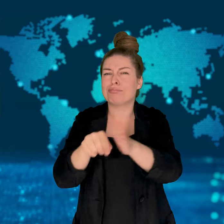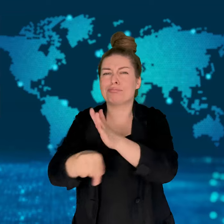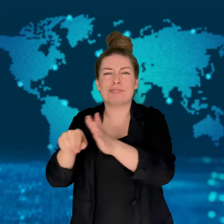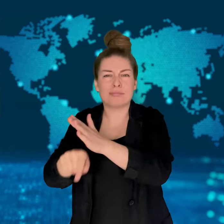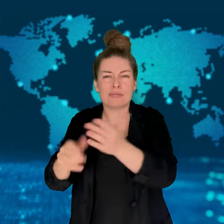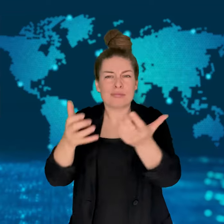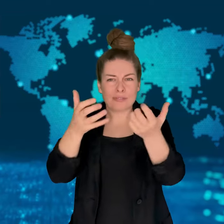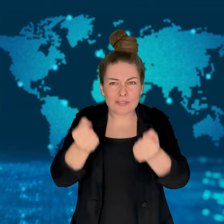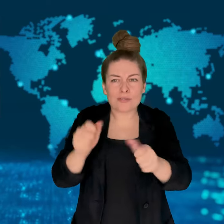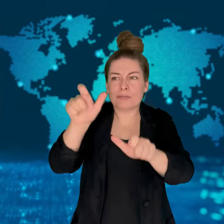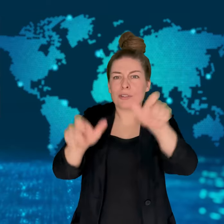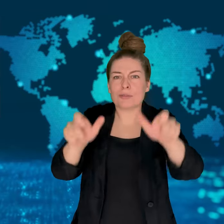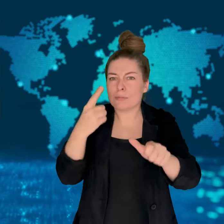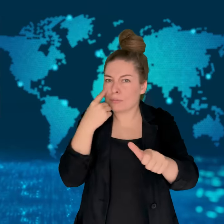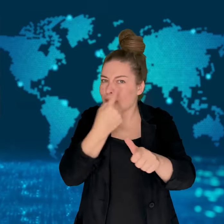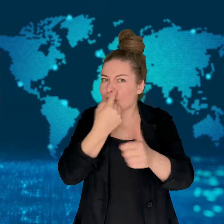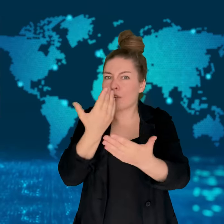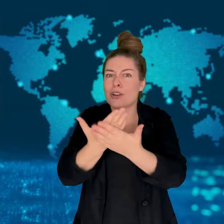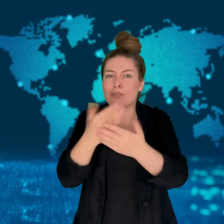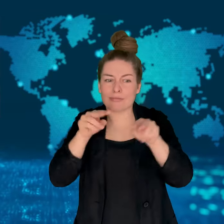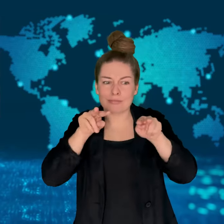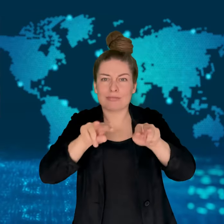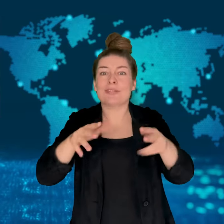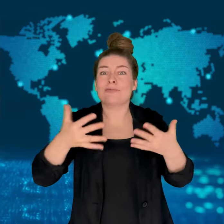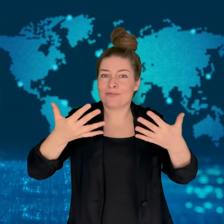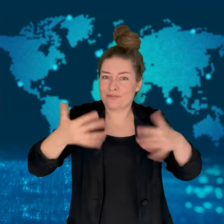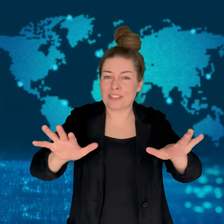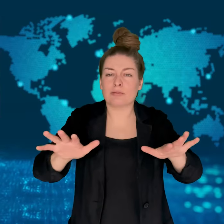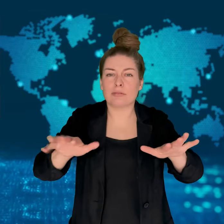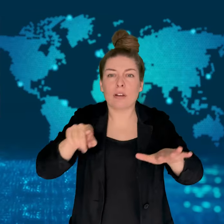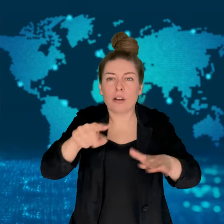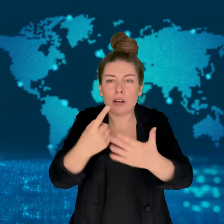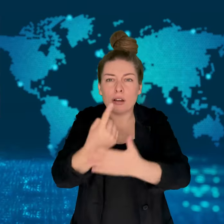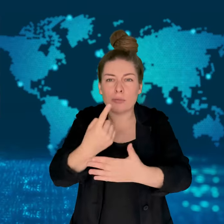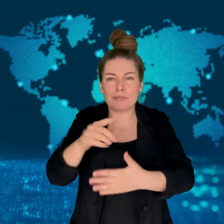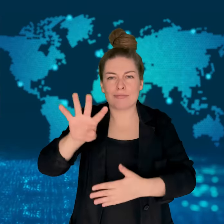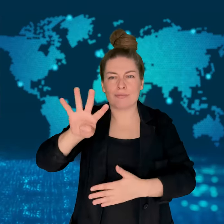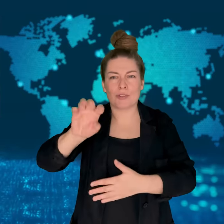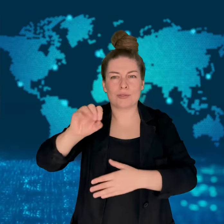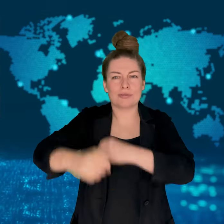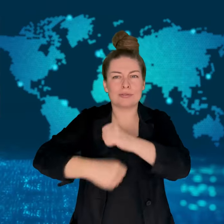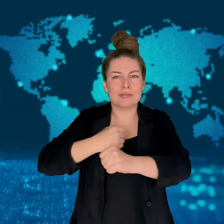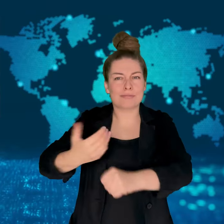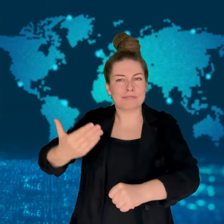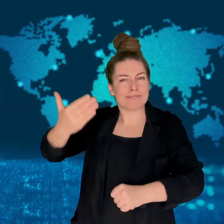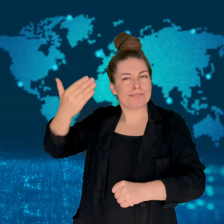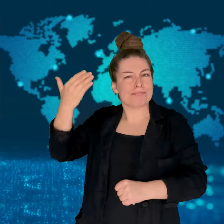It took place amid a civil war in the country.